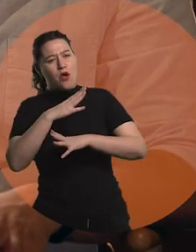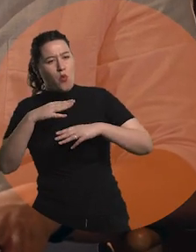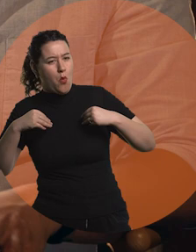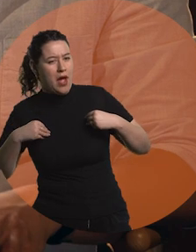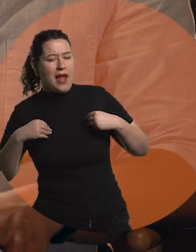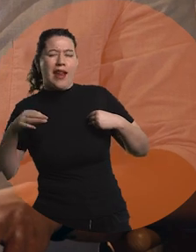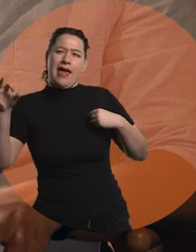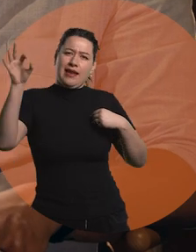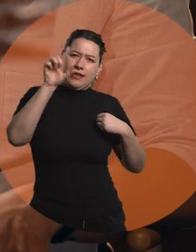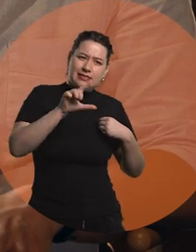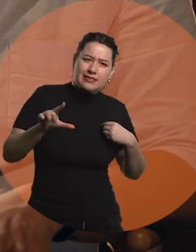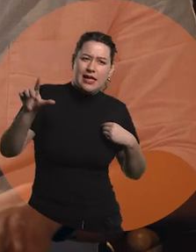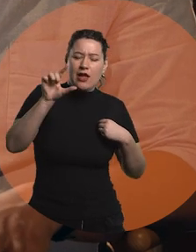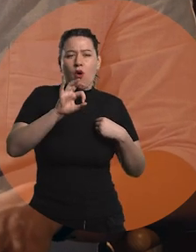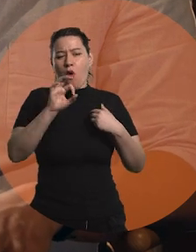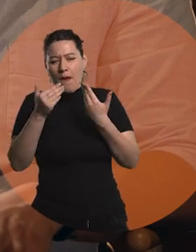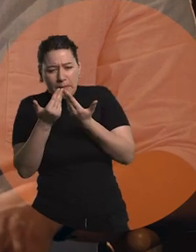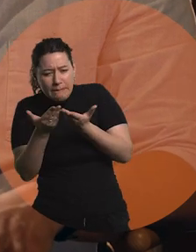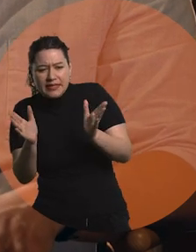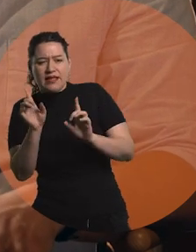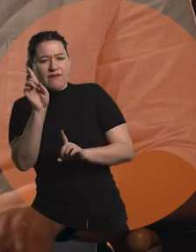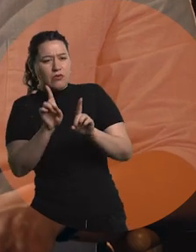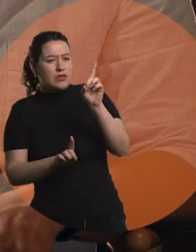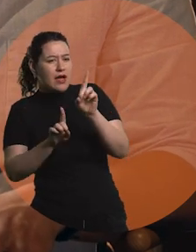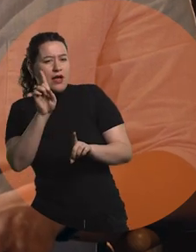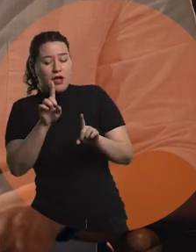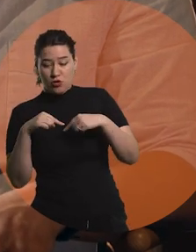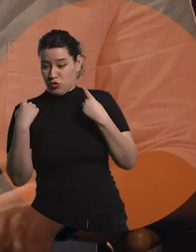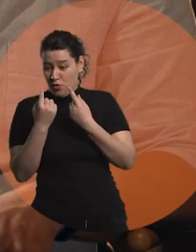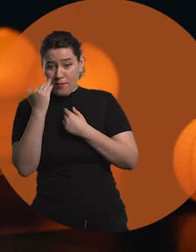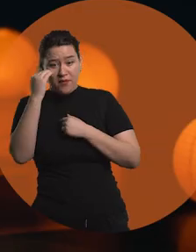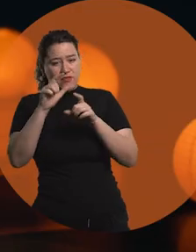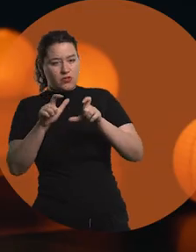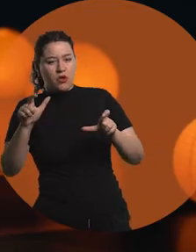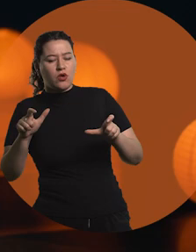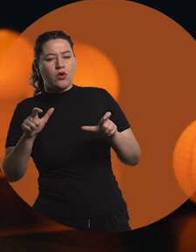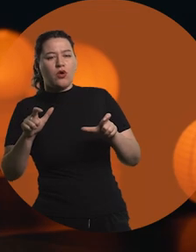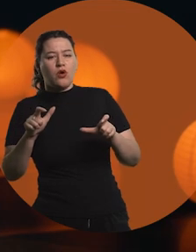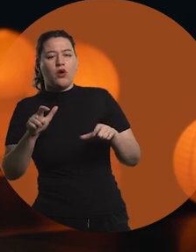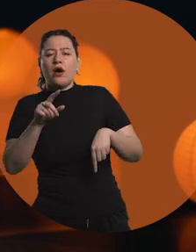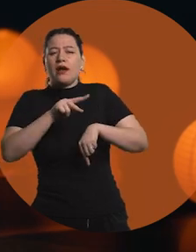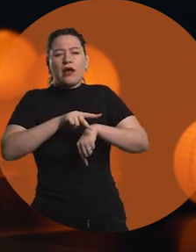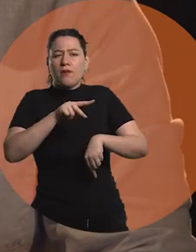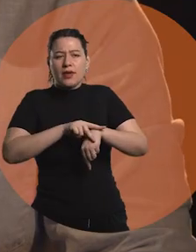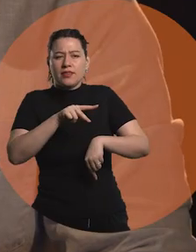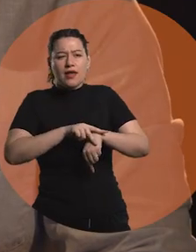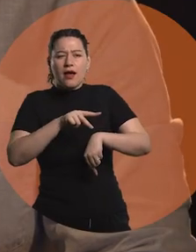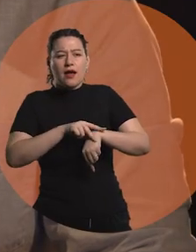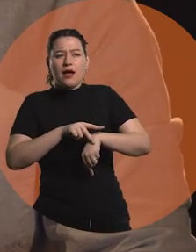at school, in high school, in the early stages of college. What do you recommend teachers to do